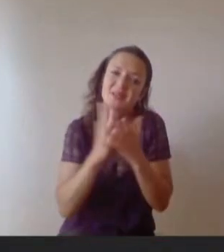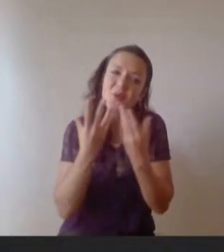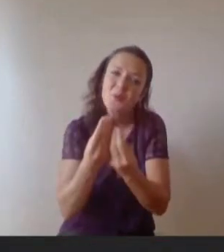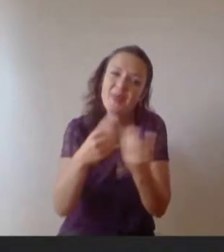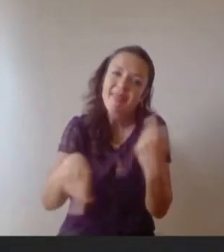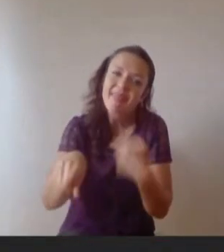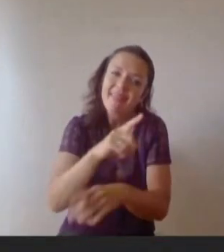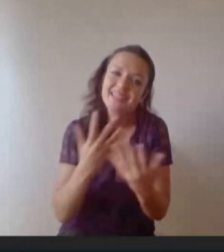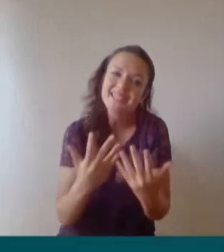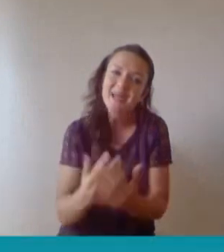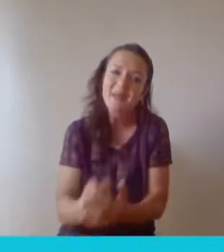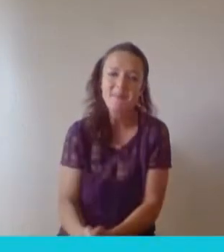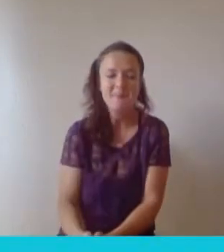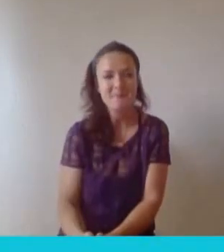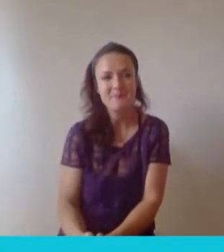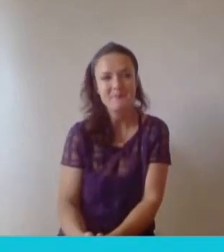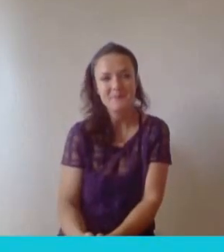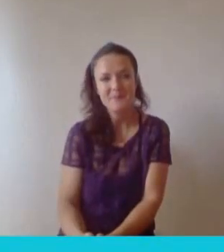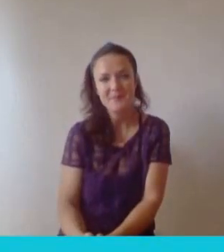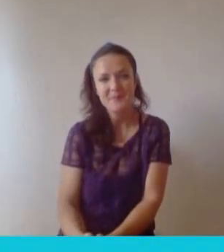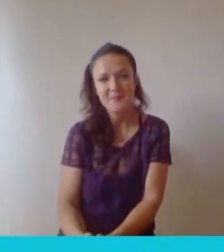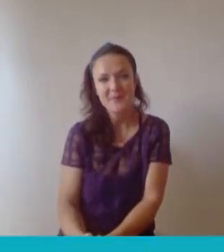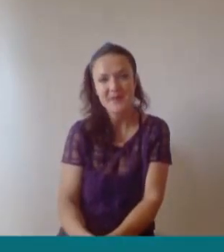I do hope that we have helped give you the skills and the knowledge you need to